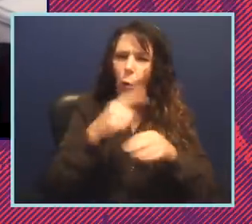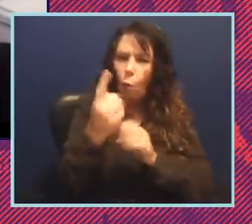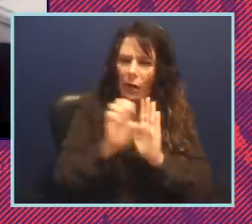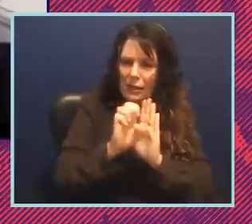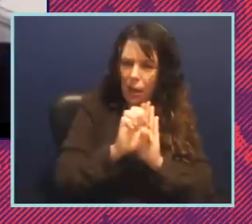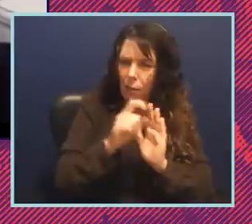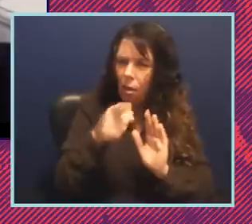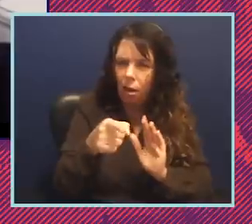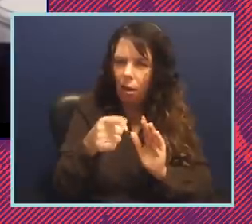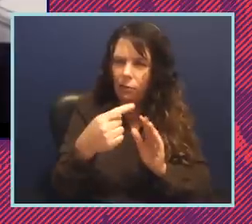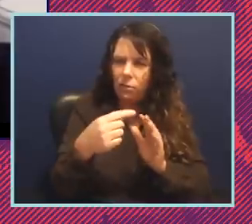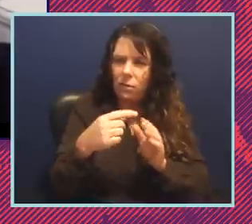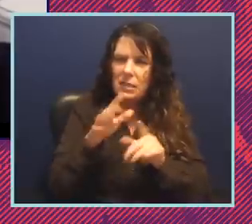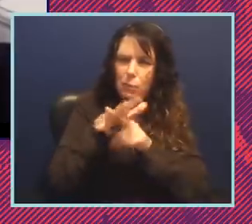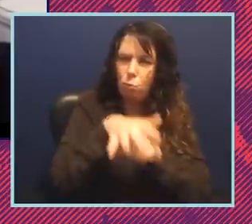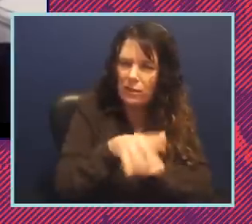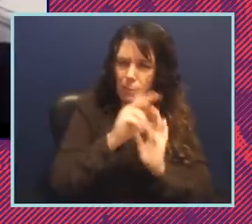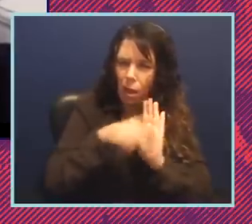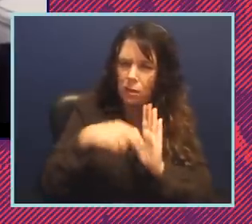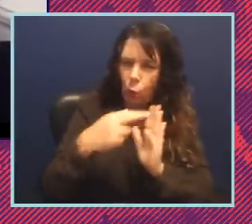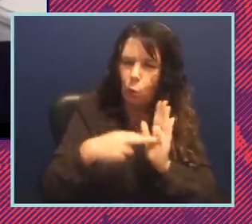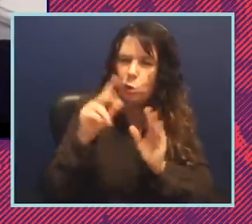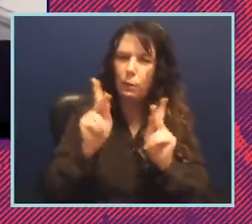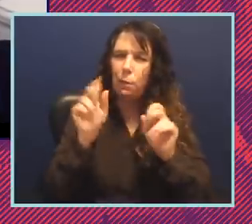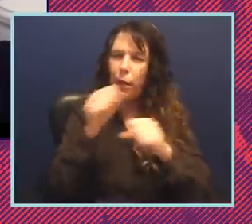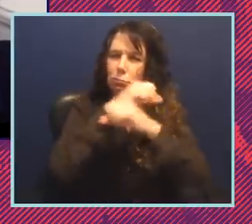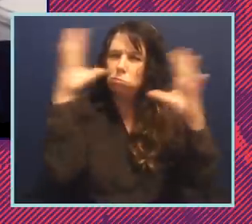that people are trying to push through now, just so people can visualize what voter